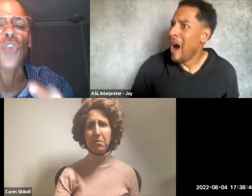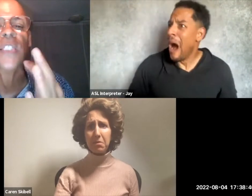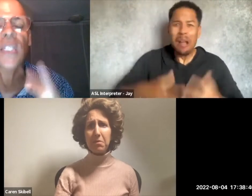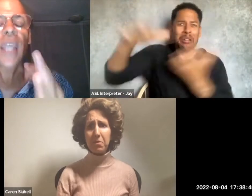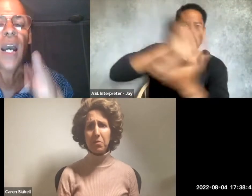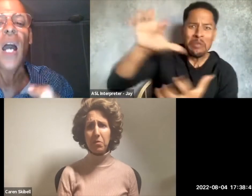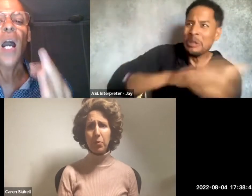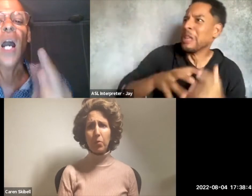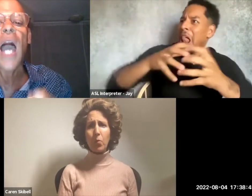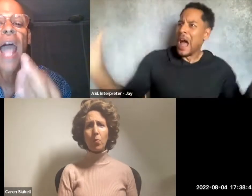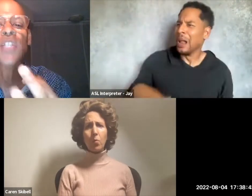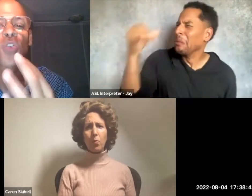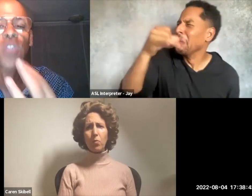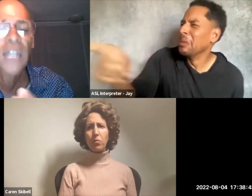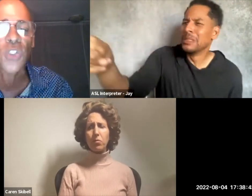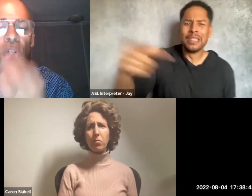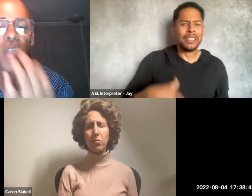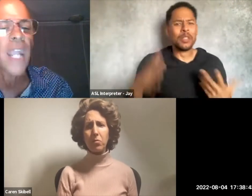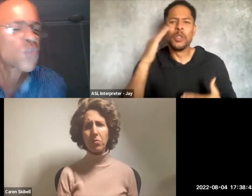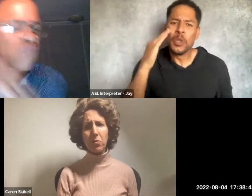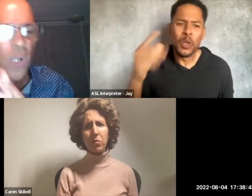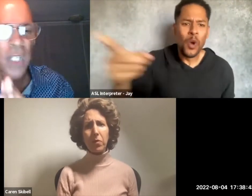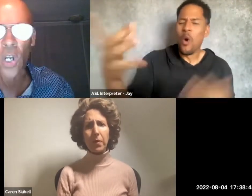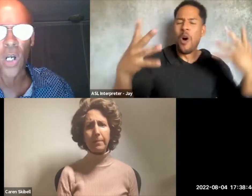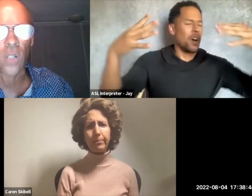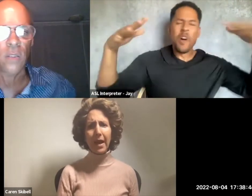Your silly astrological games ruined at all.